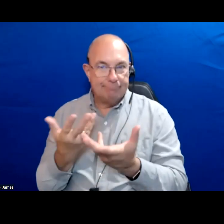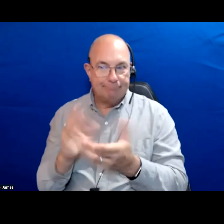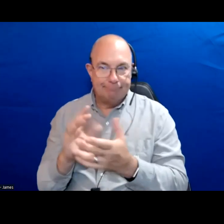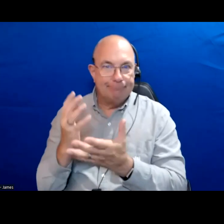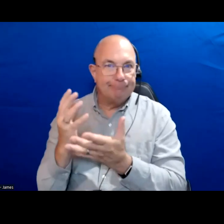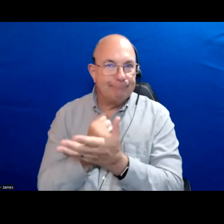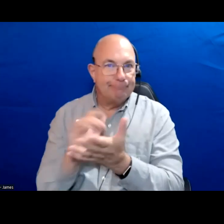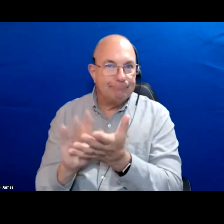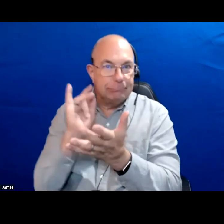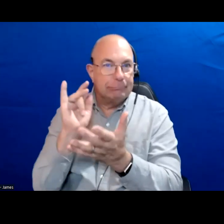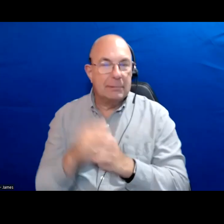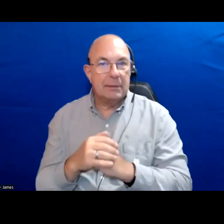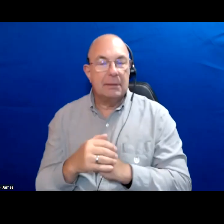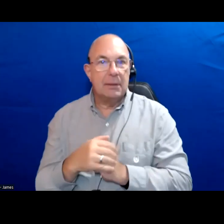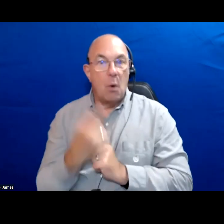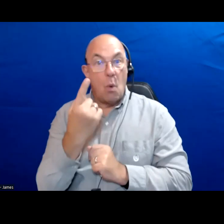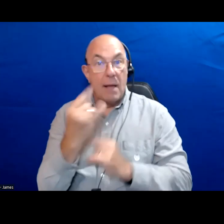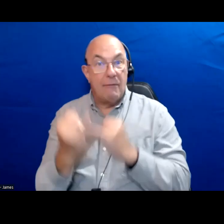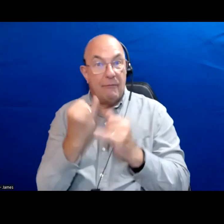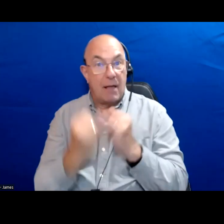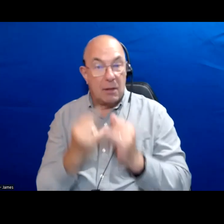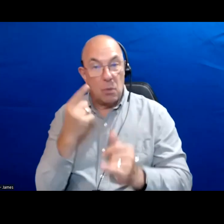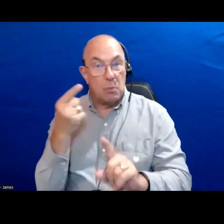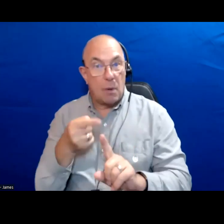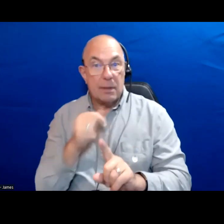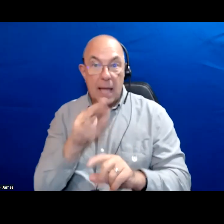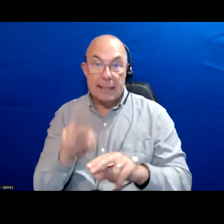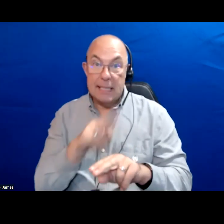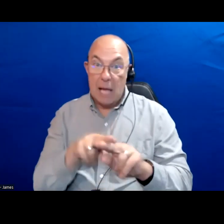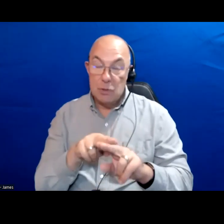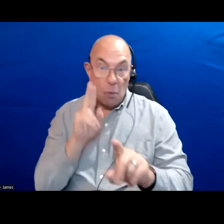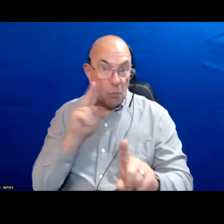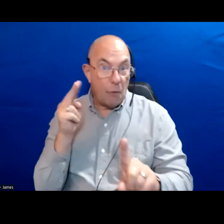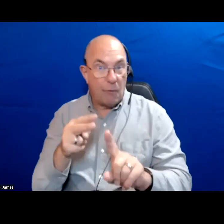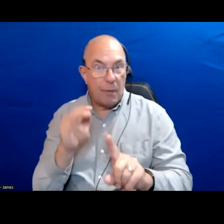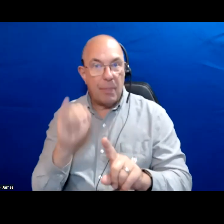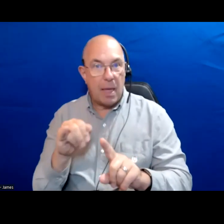I would say a final point that is not limited to a national point of view is the polarization